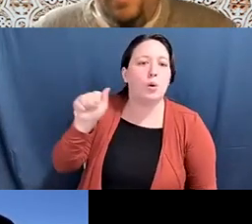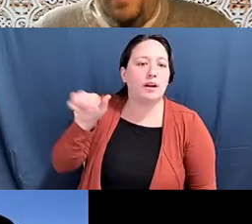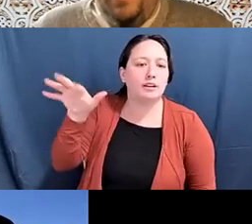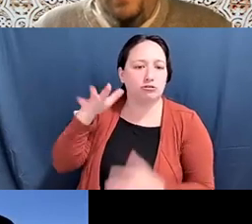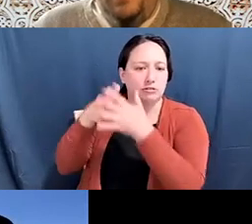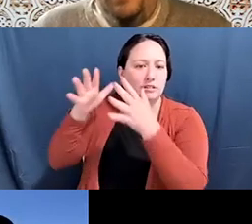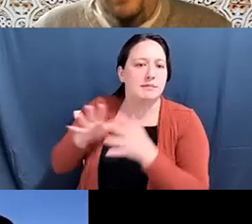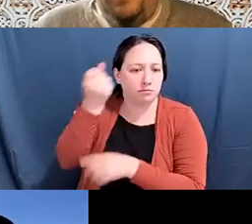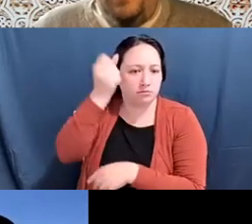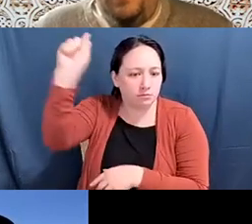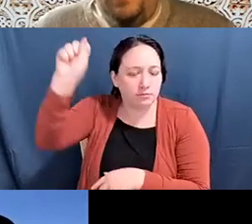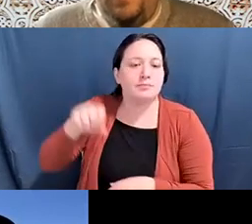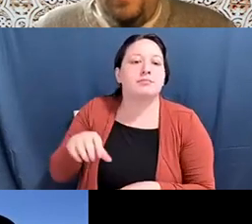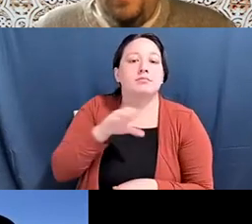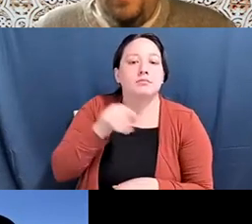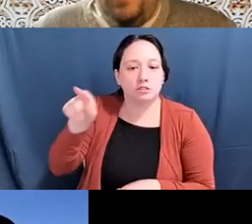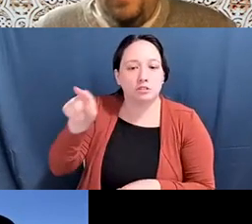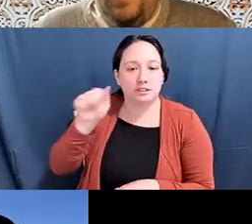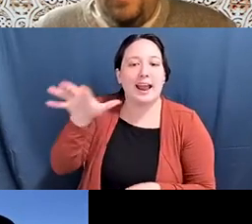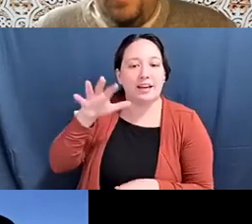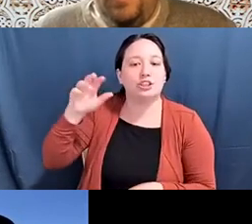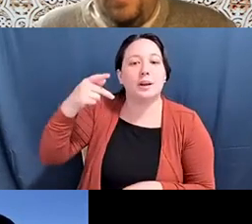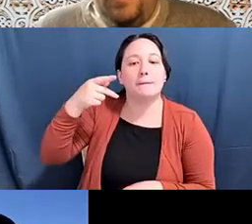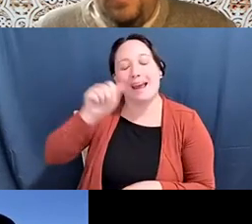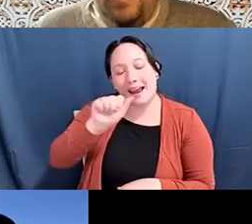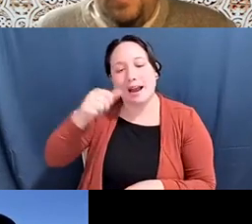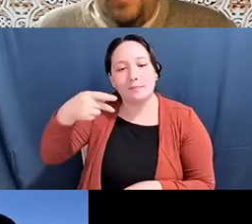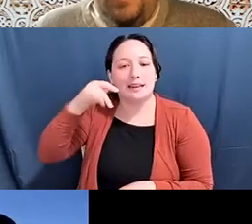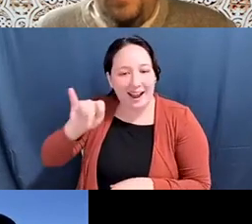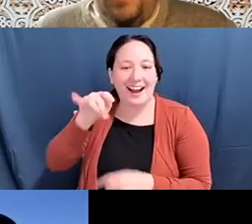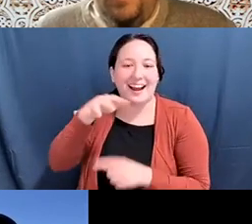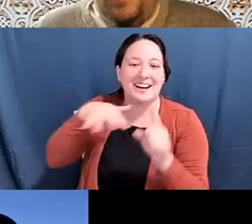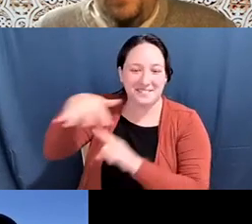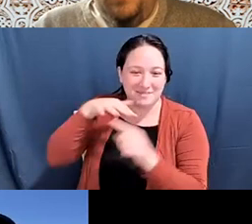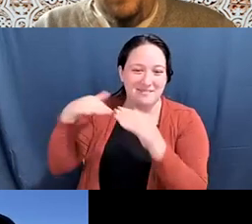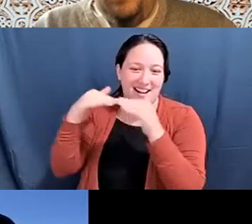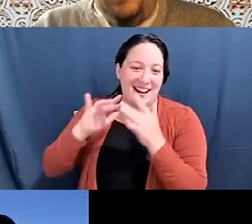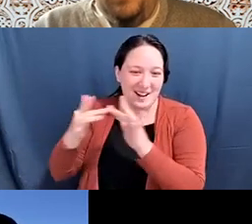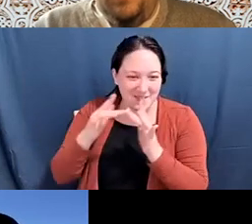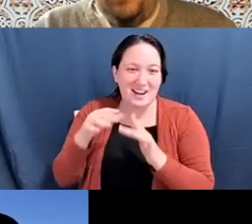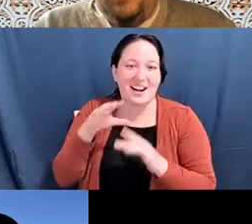Heather McCarty: Asian Pacific Environmental Network, Just Transitional Lions, and International Coalition for Human Rights in the Philippines US,